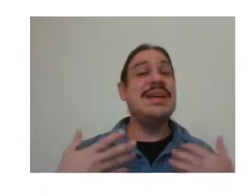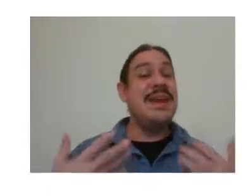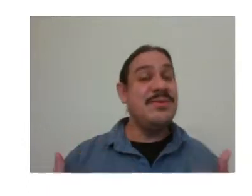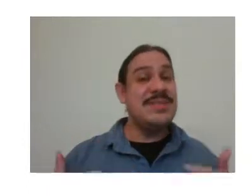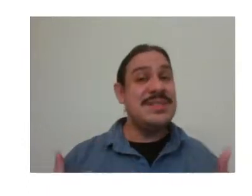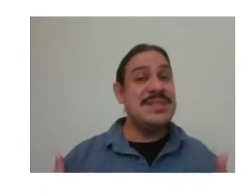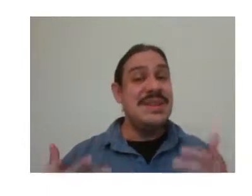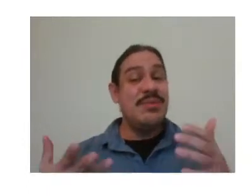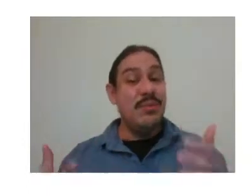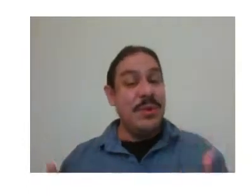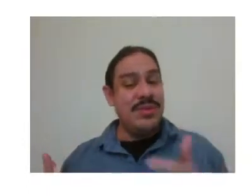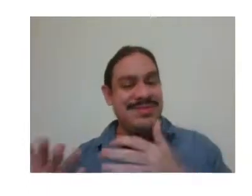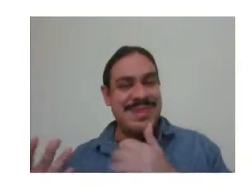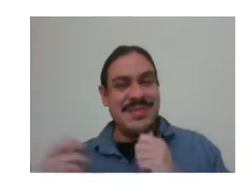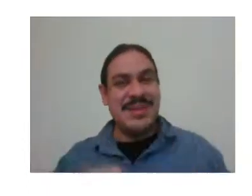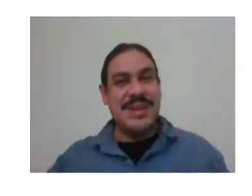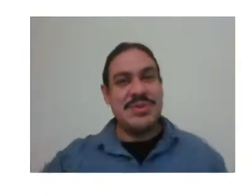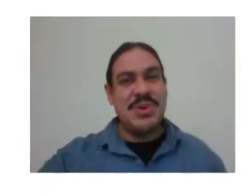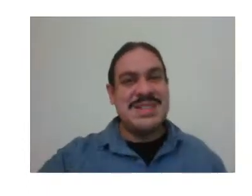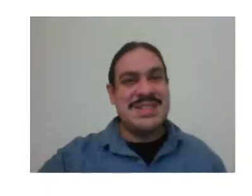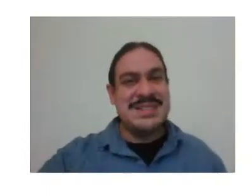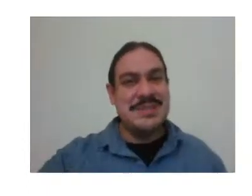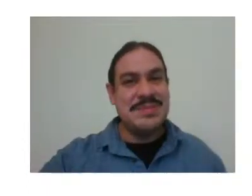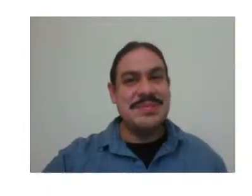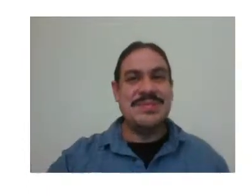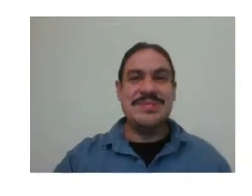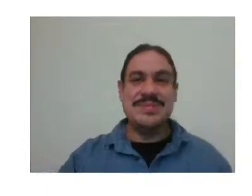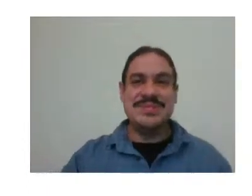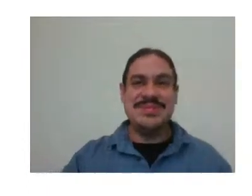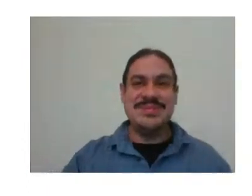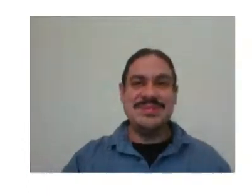languages with natural language processing.